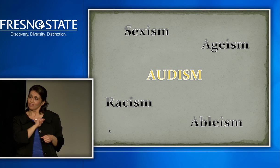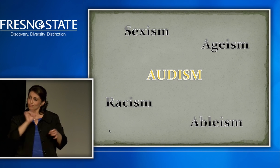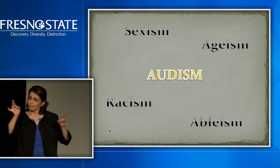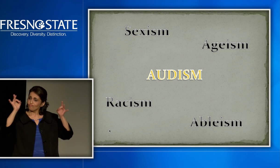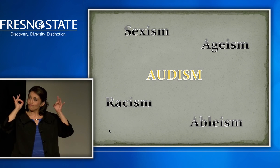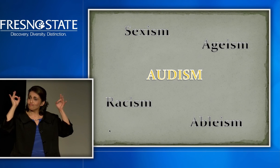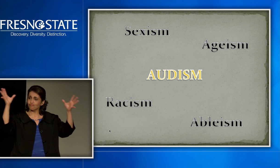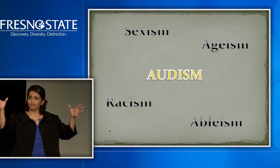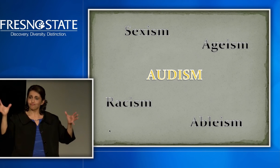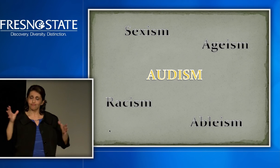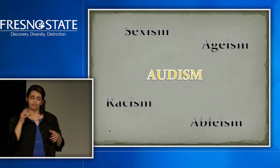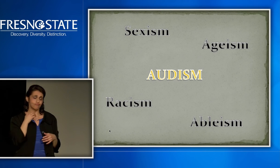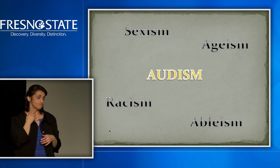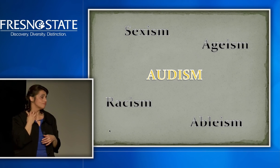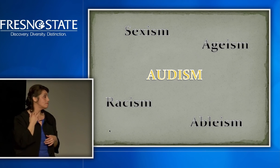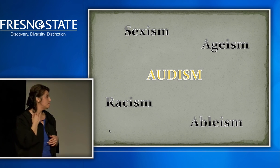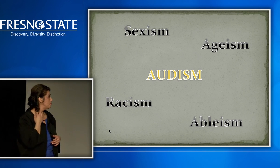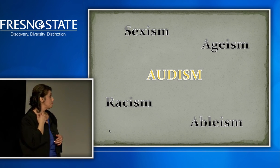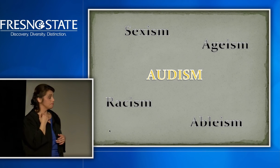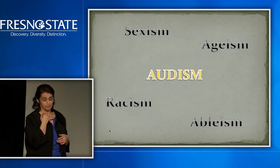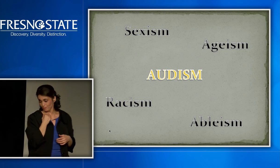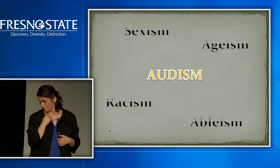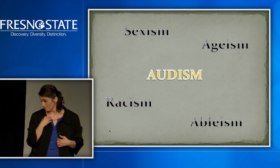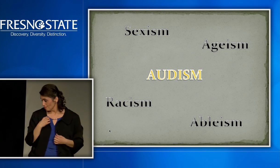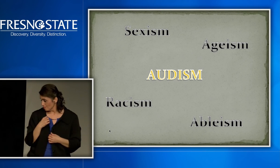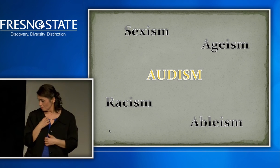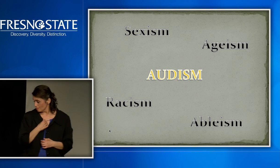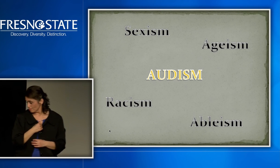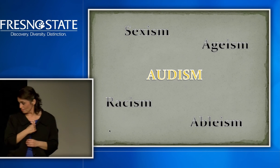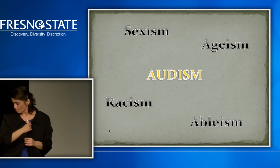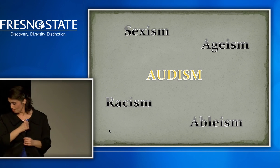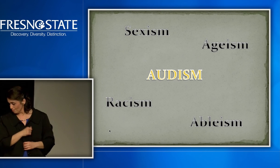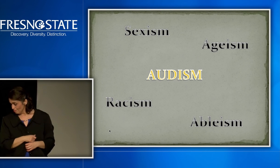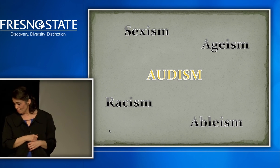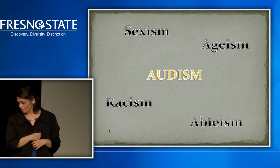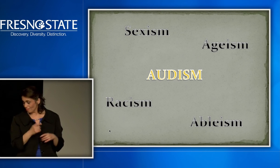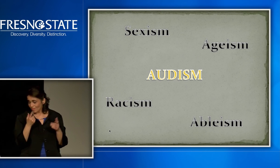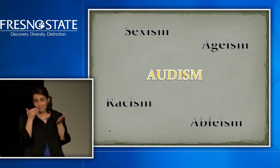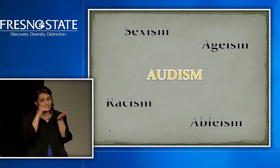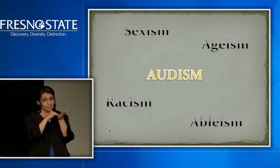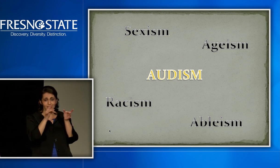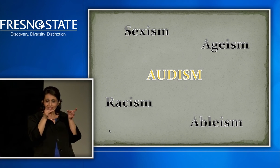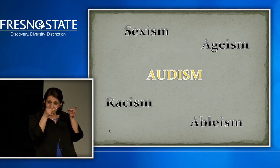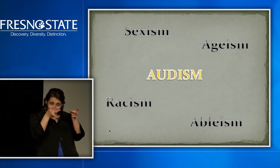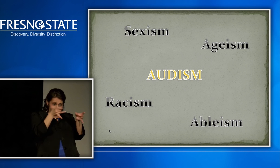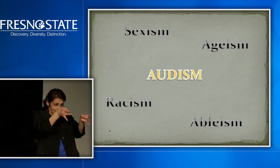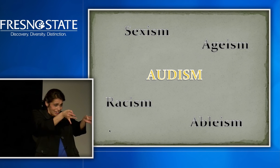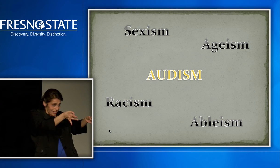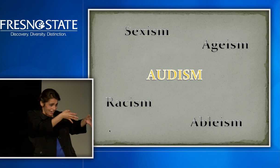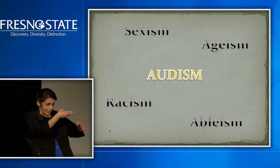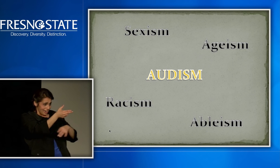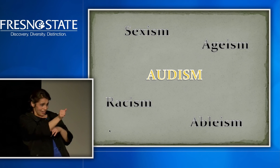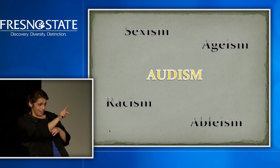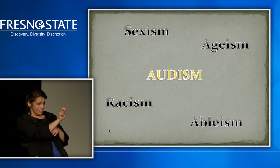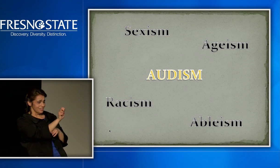history of oppression, and came up with this term to define it.